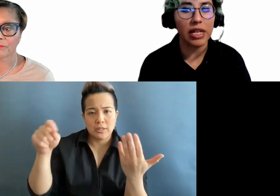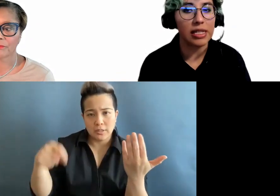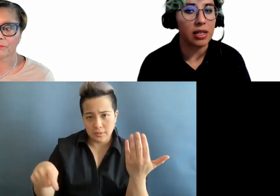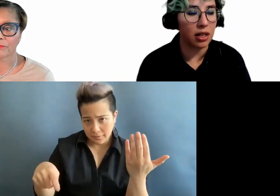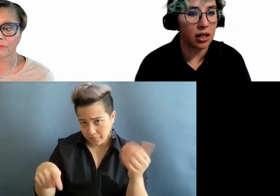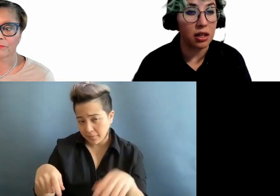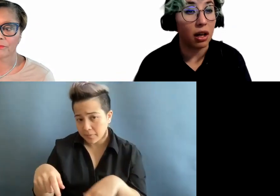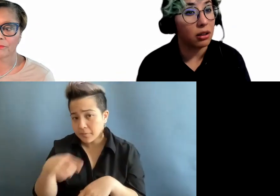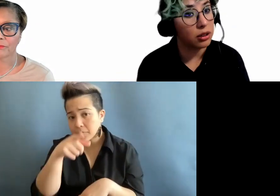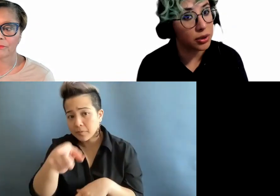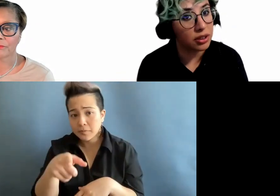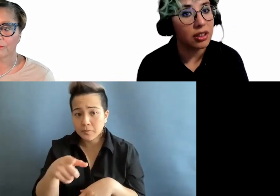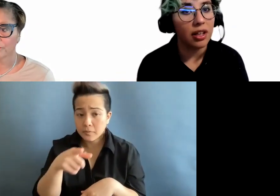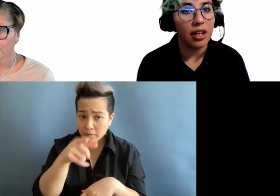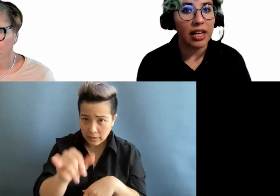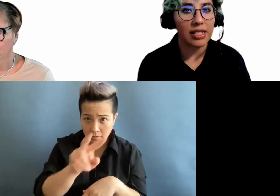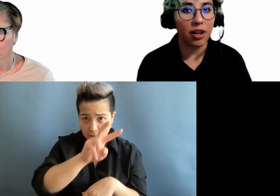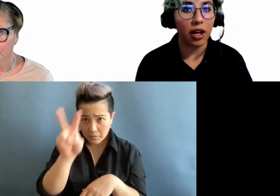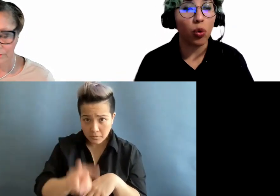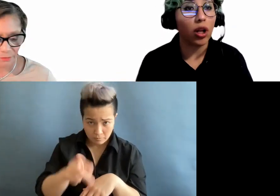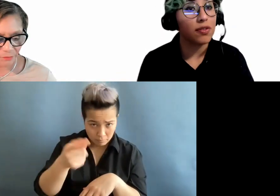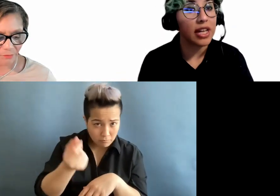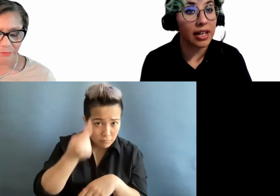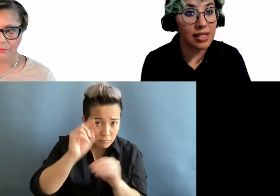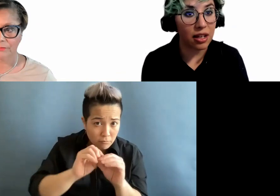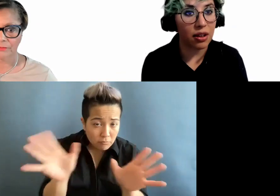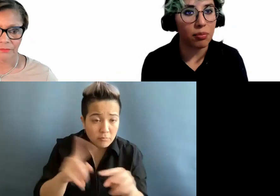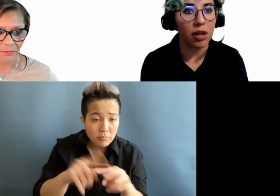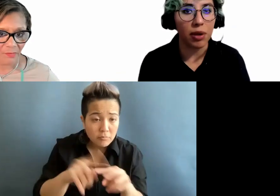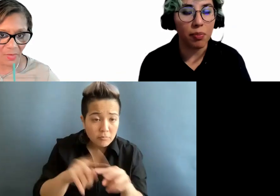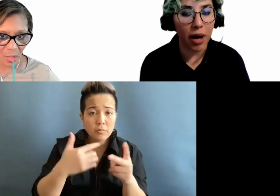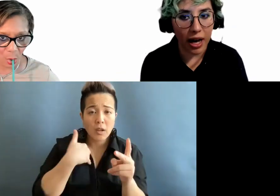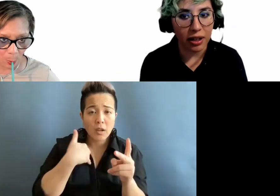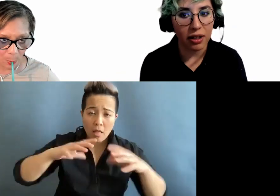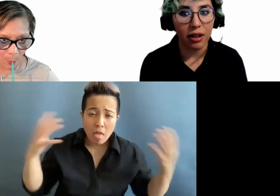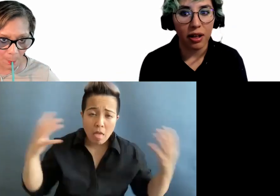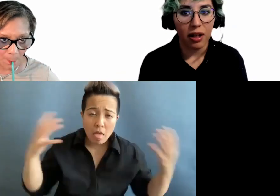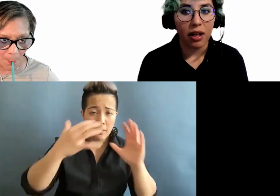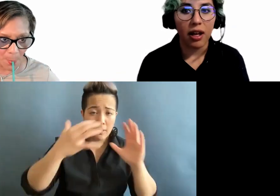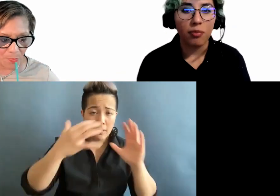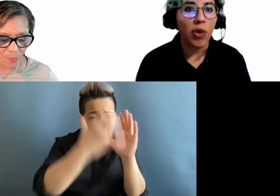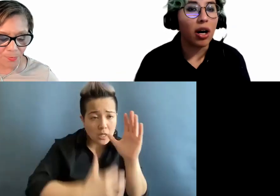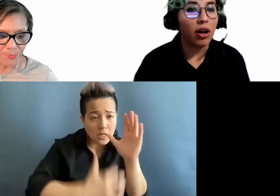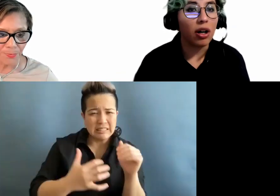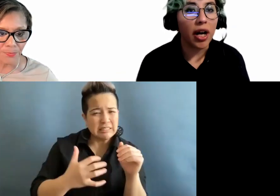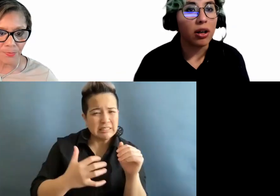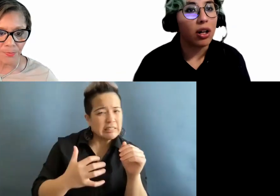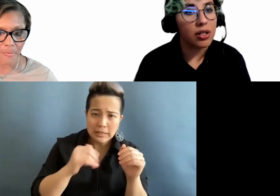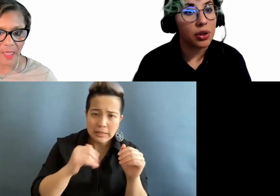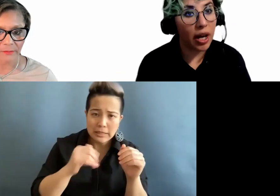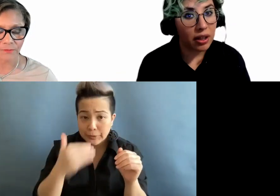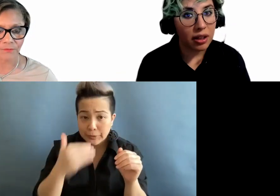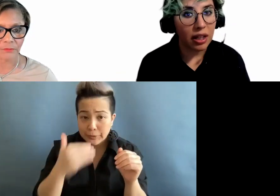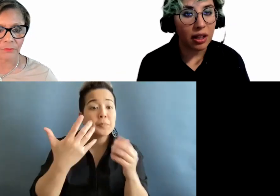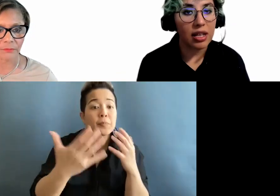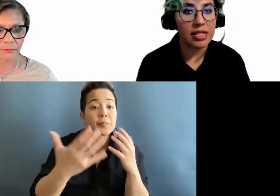is it intelligible? Is there a wall of text here that might be bad? Are all my colors correct? Is